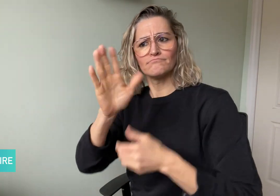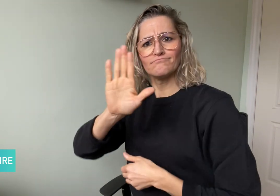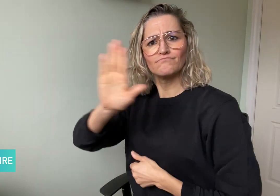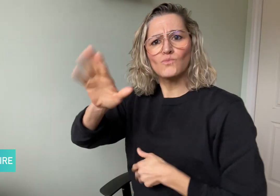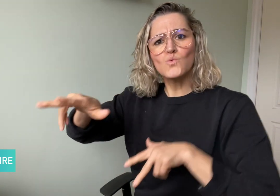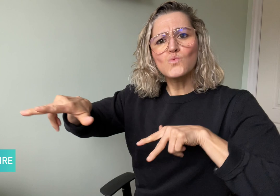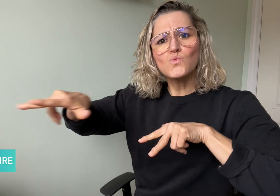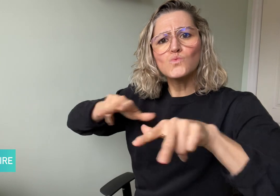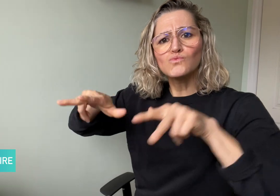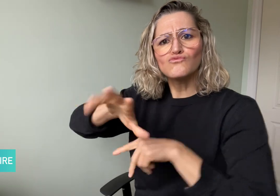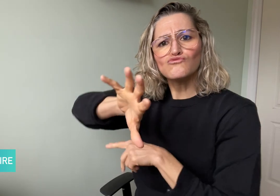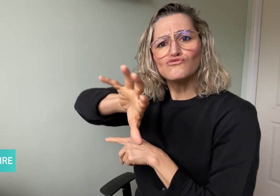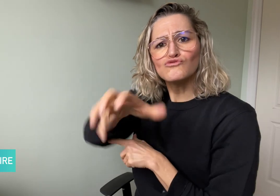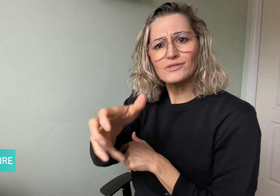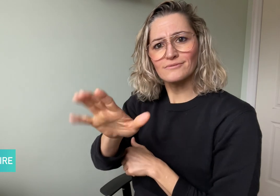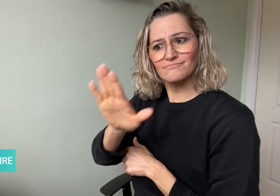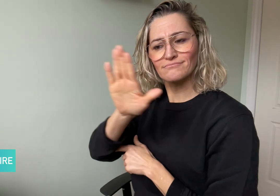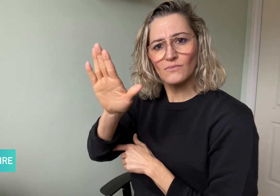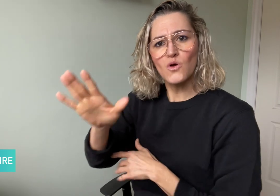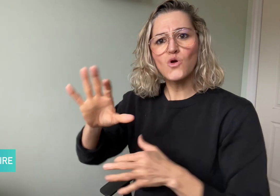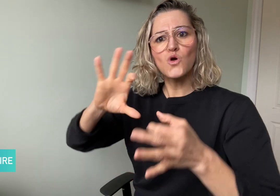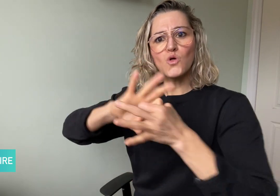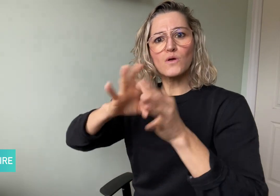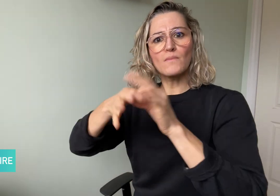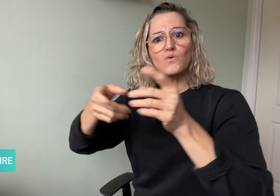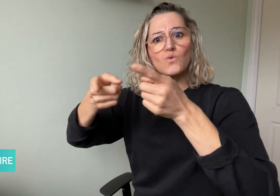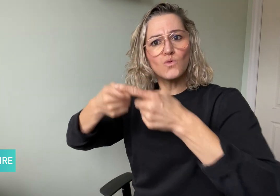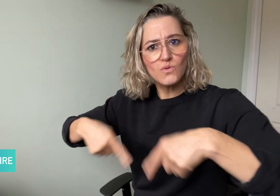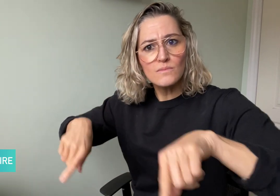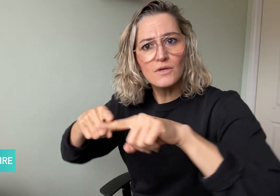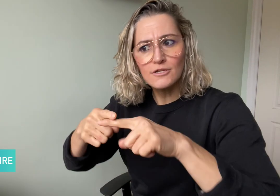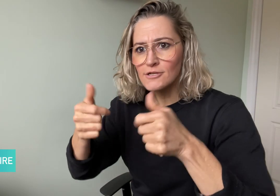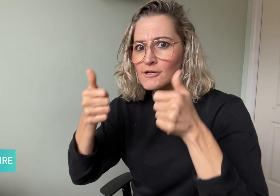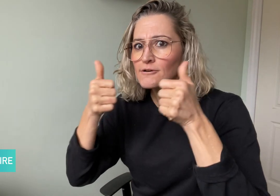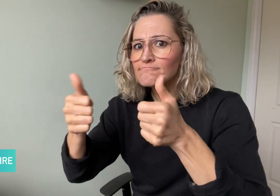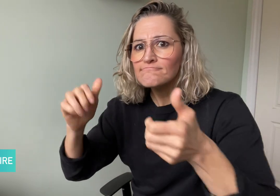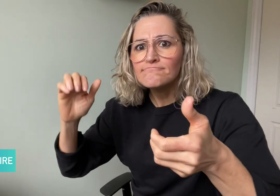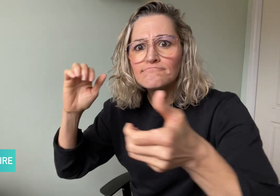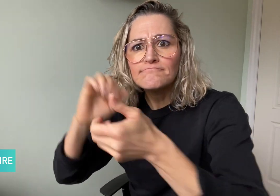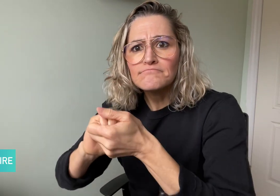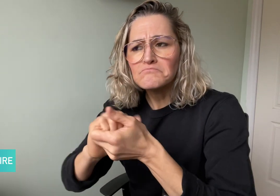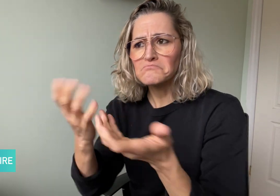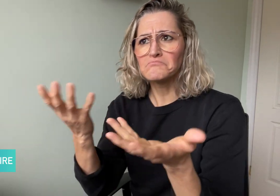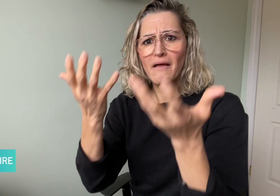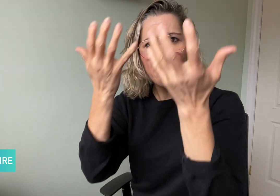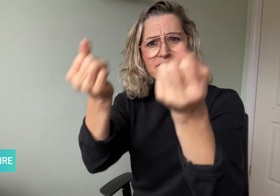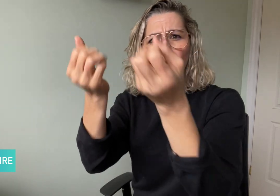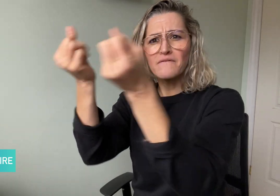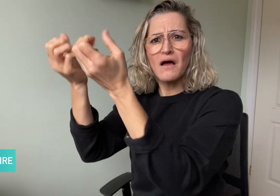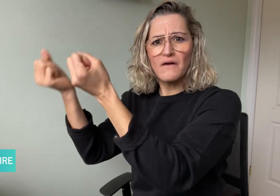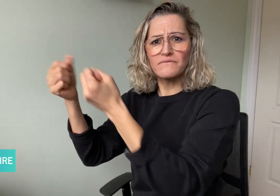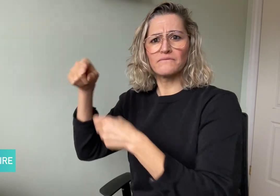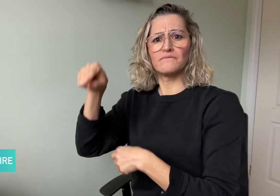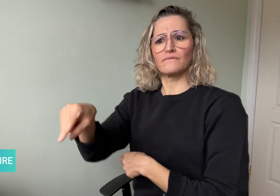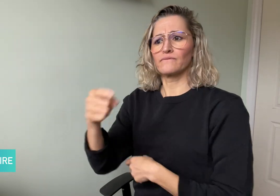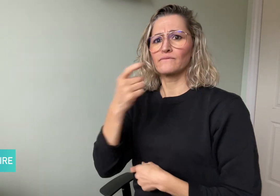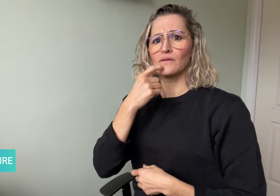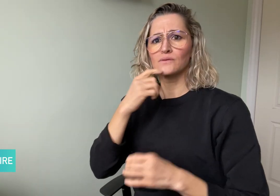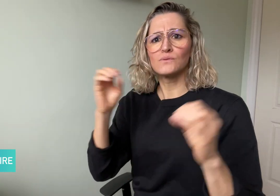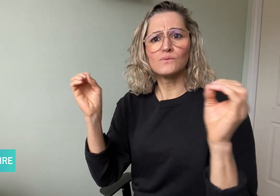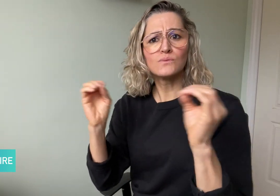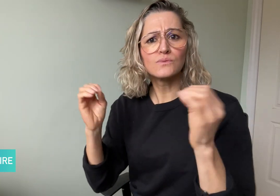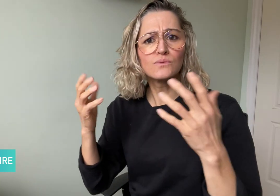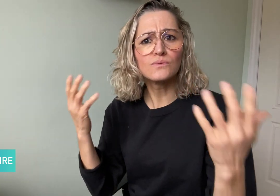country's Olympic Committee. The statement ends